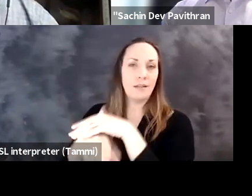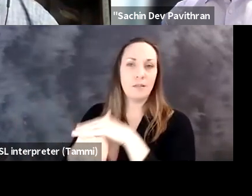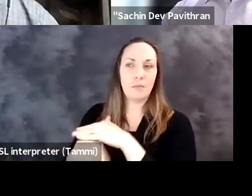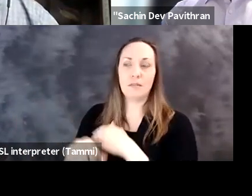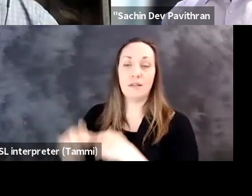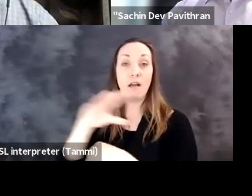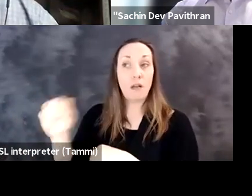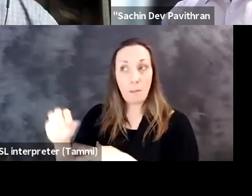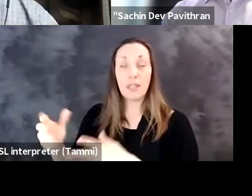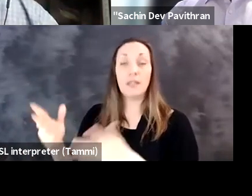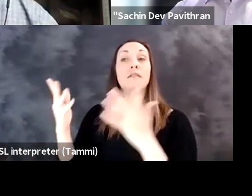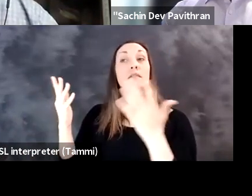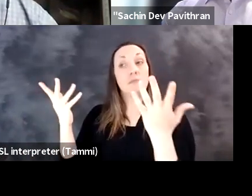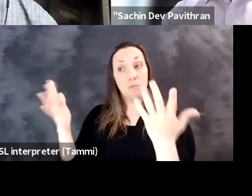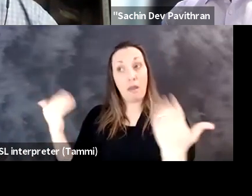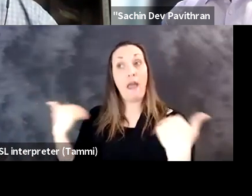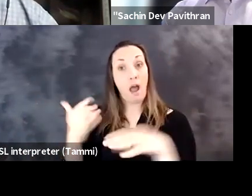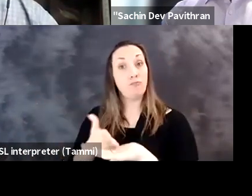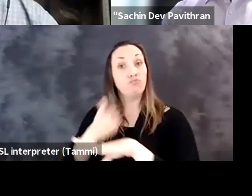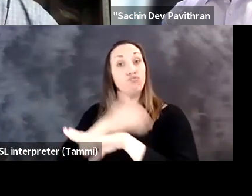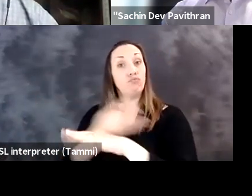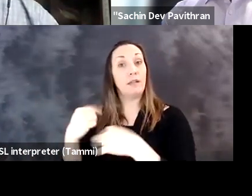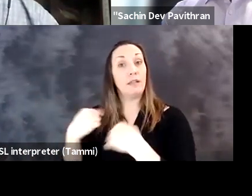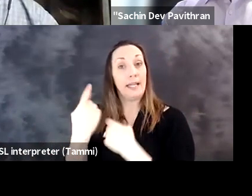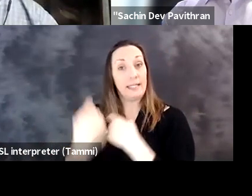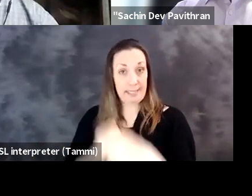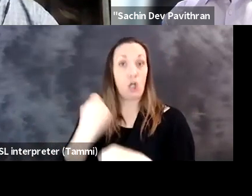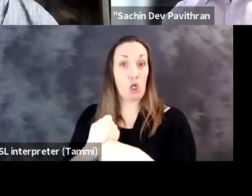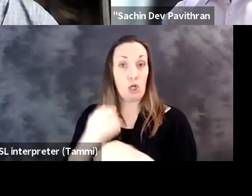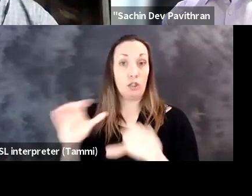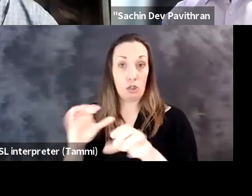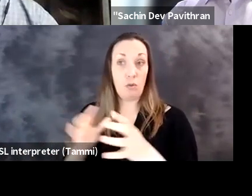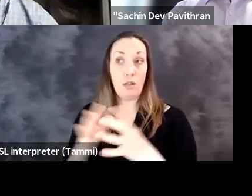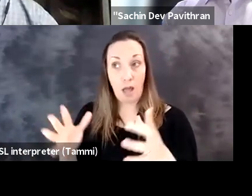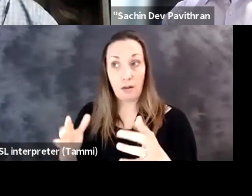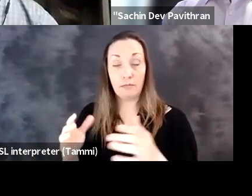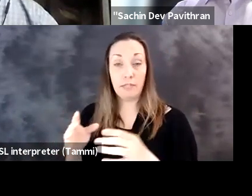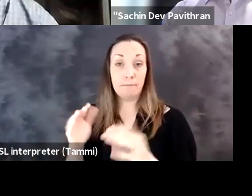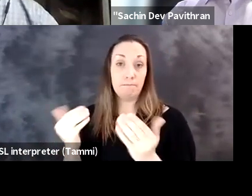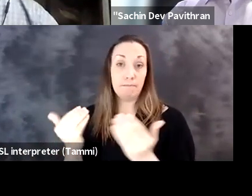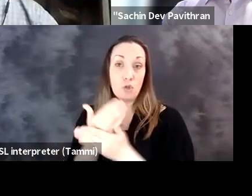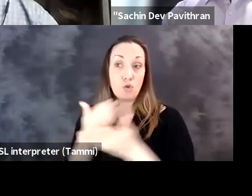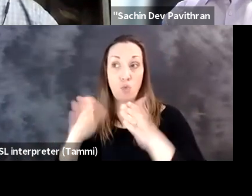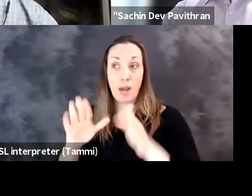How do we ensure full accessibility or full inclusion and the companies have